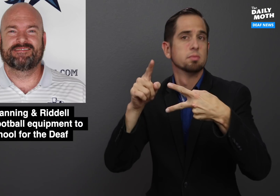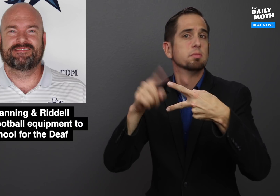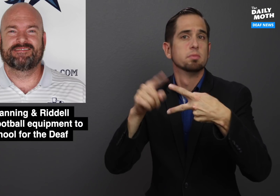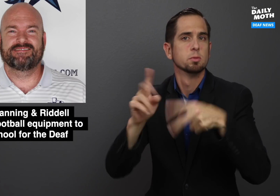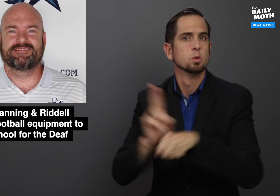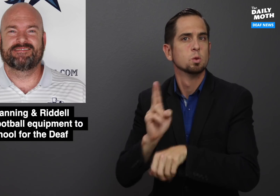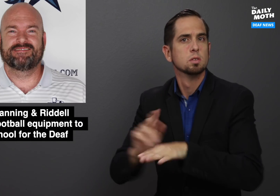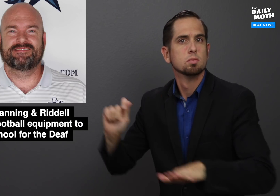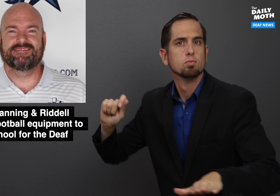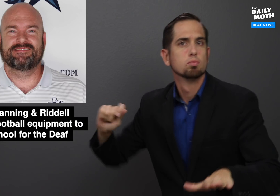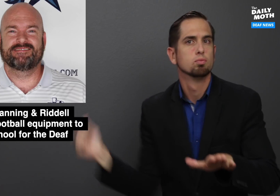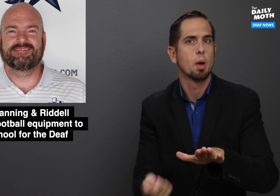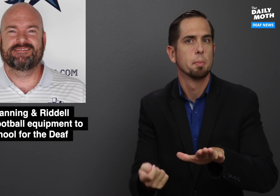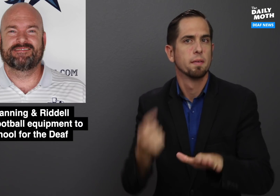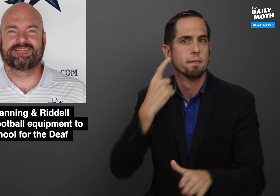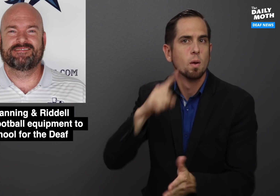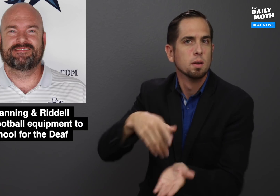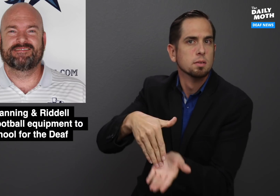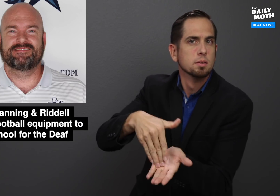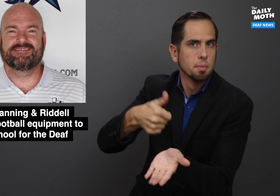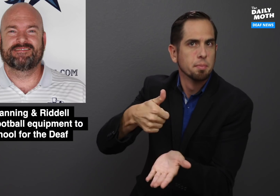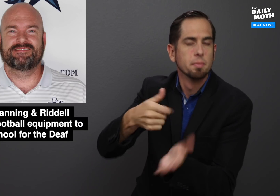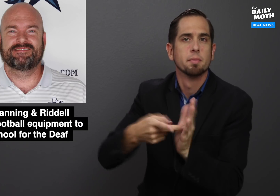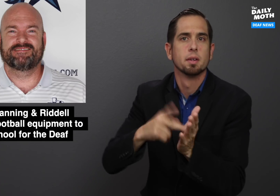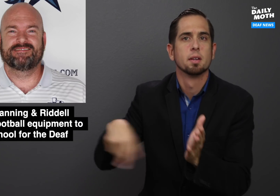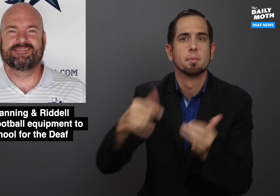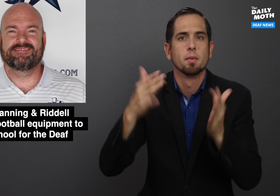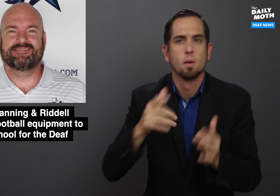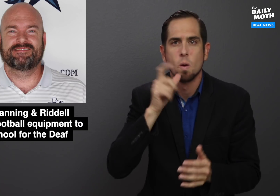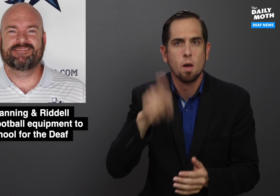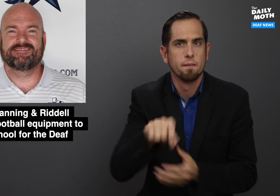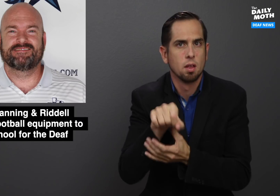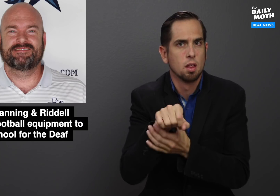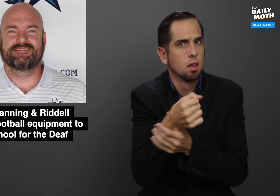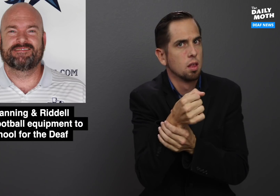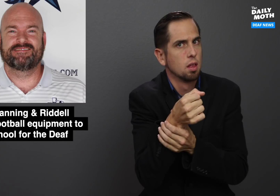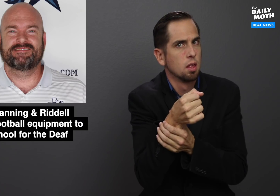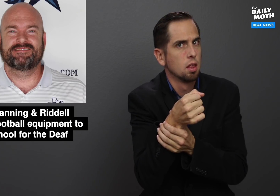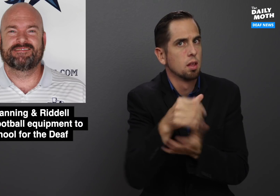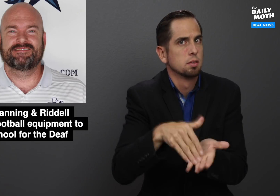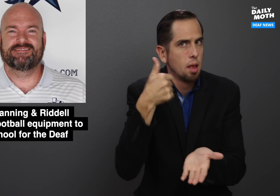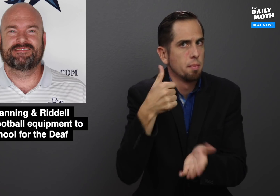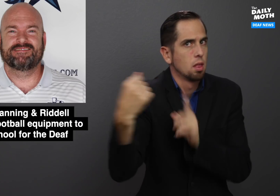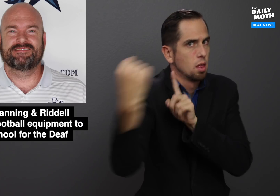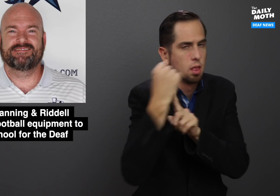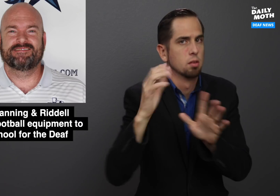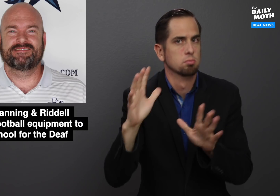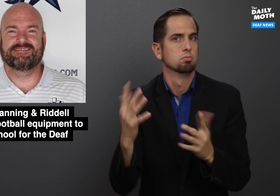The first is by using a drum for snaps, so they don't have to turn their heads away from the opposing players.